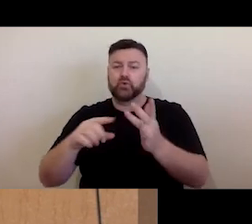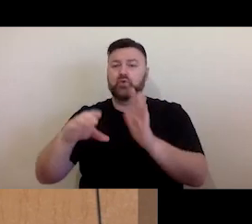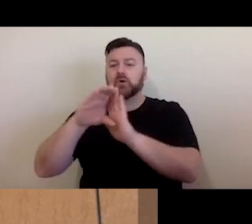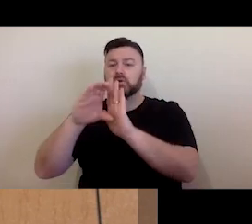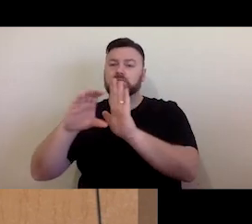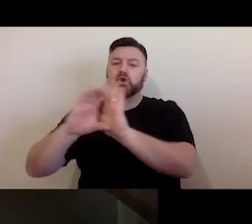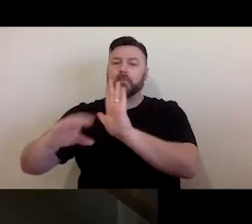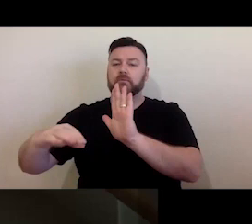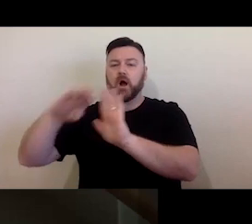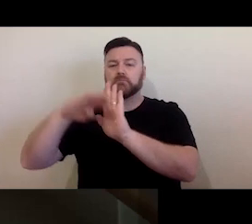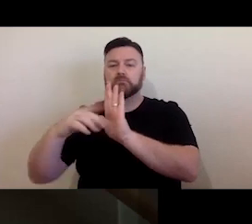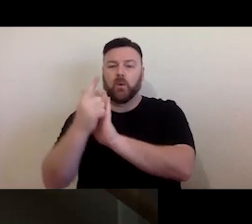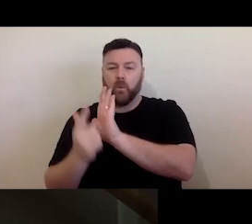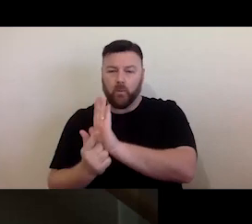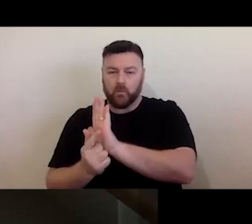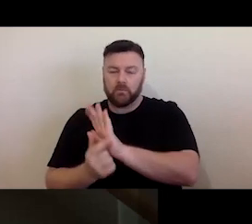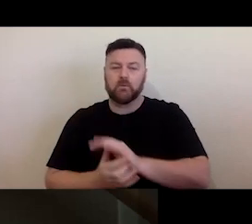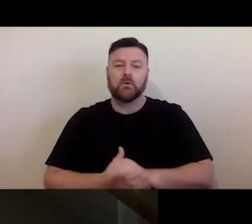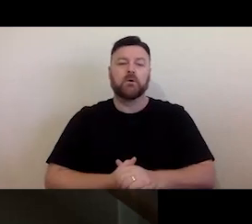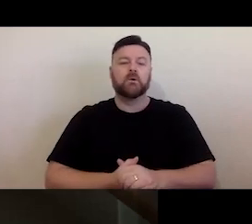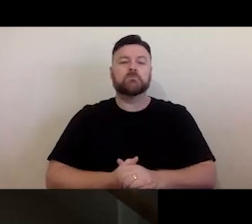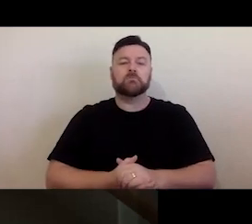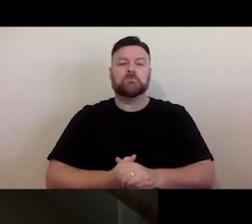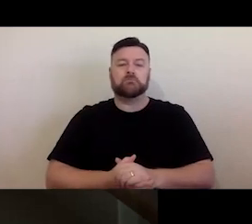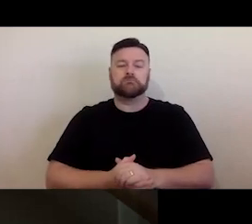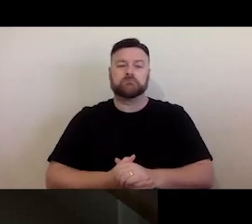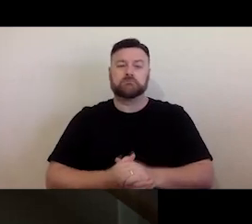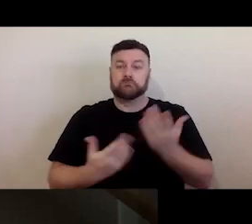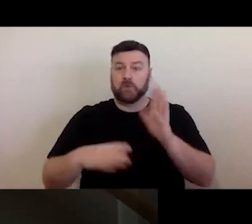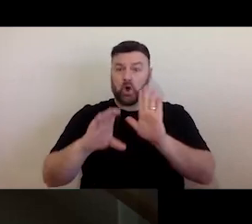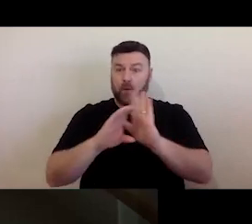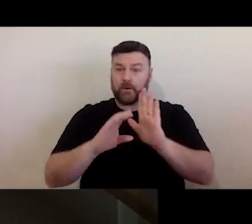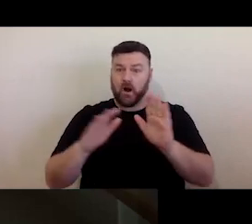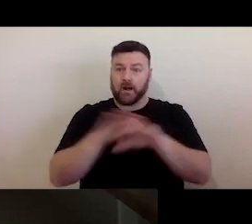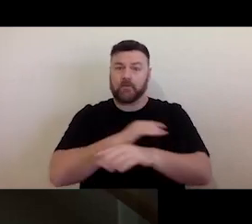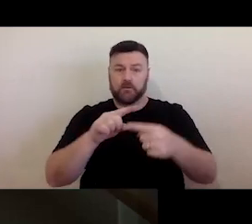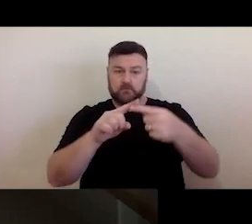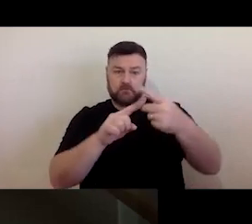In particular, copyright protects a lot of creative content.